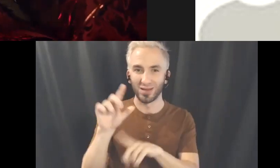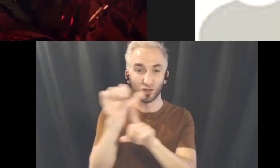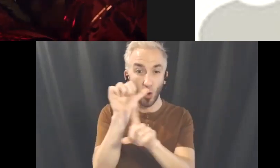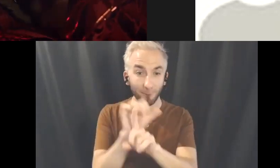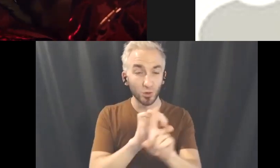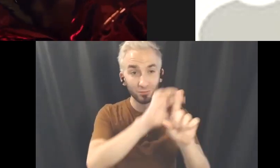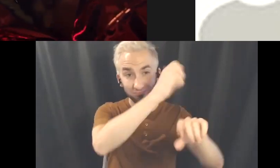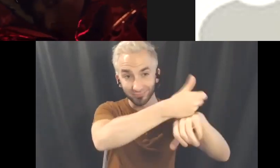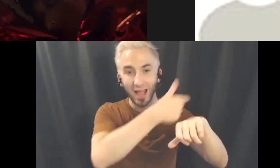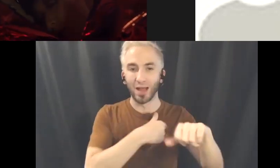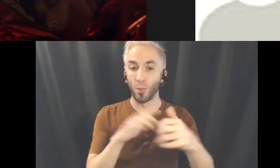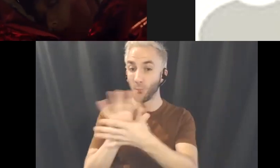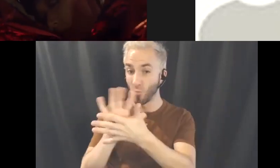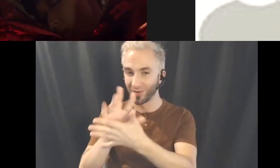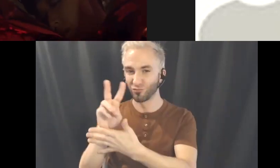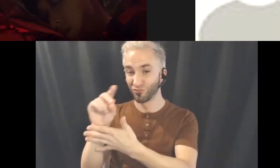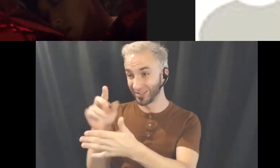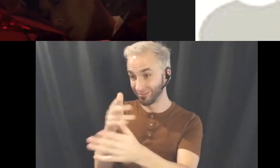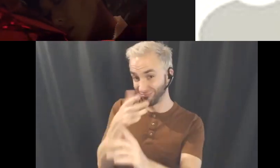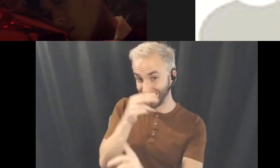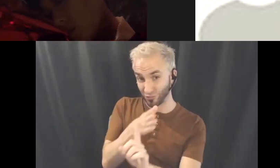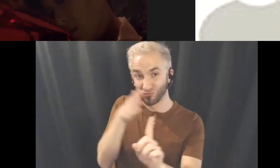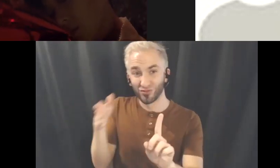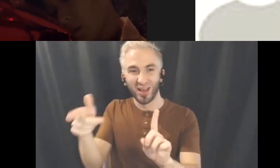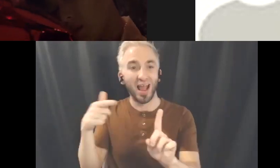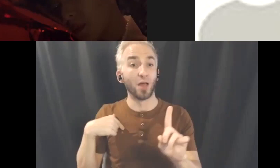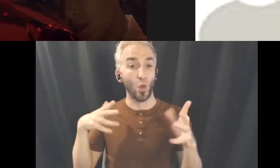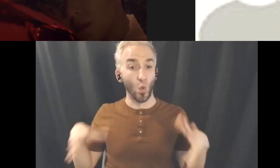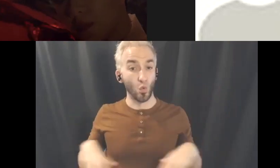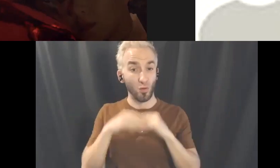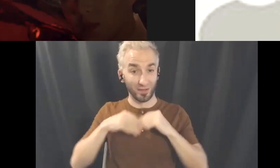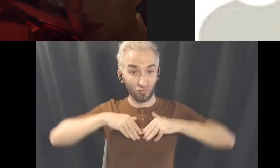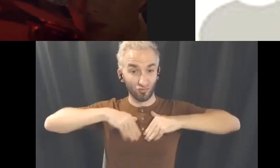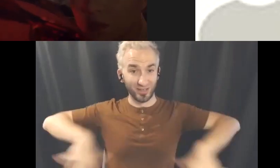film beside it and we also had the wedding dresses that was made byAdam Lin-Bungag and